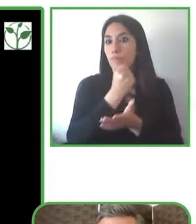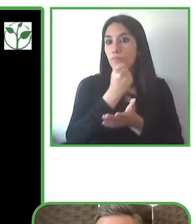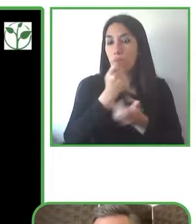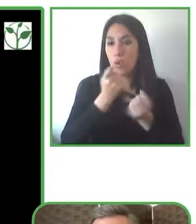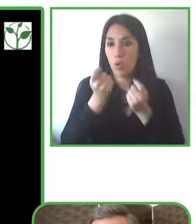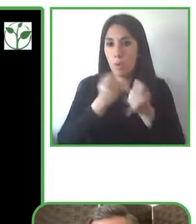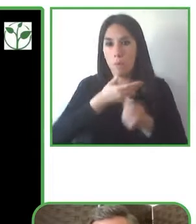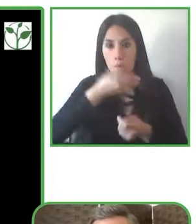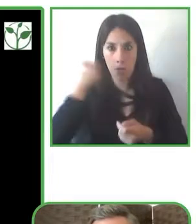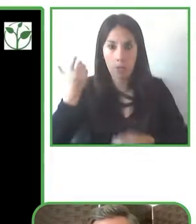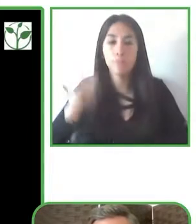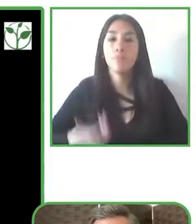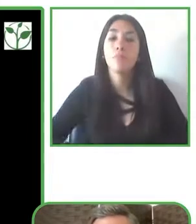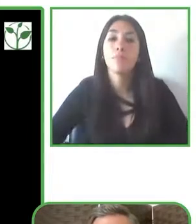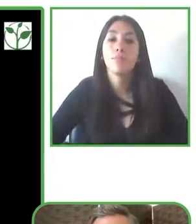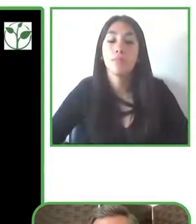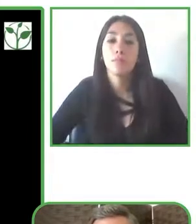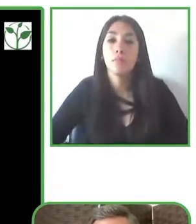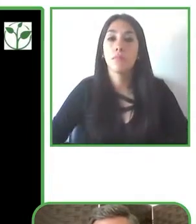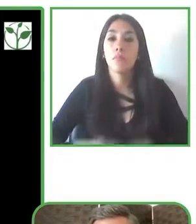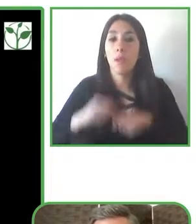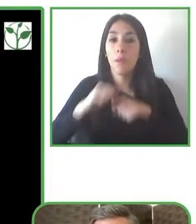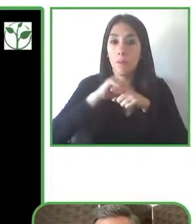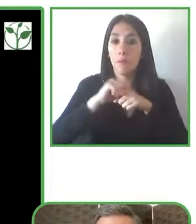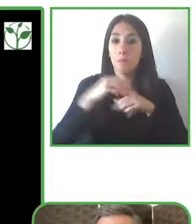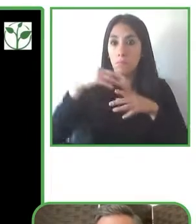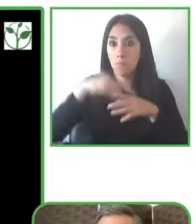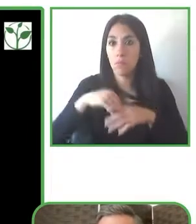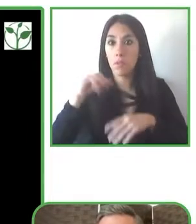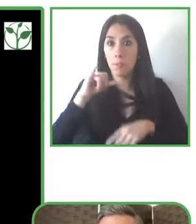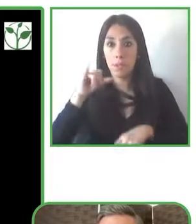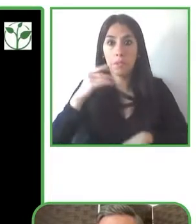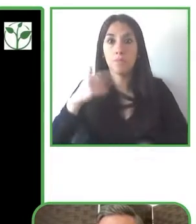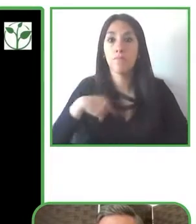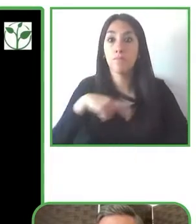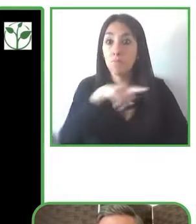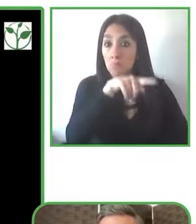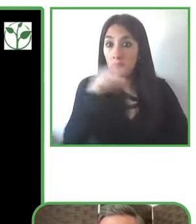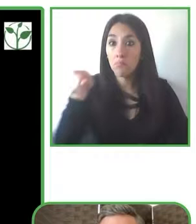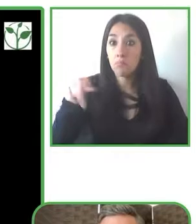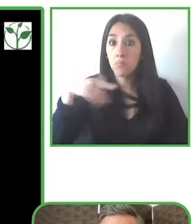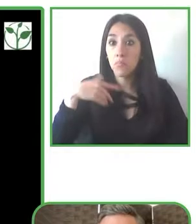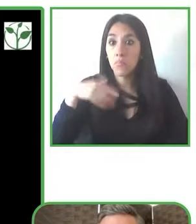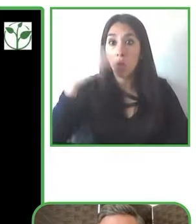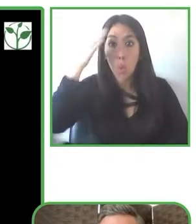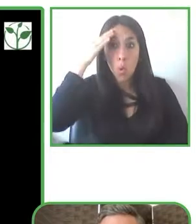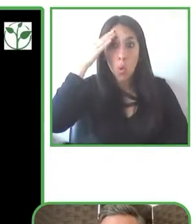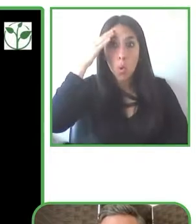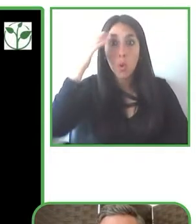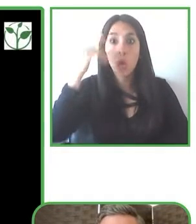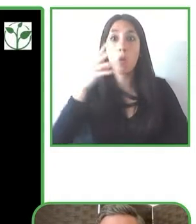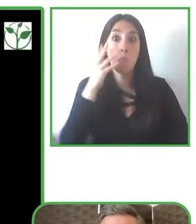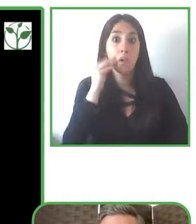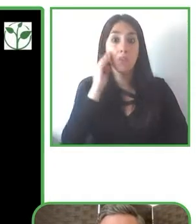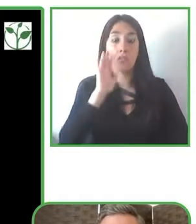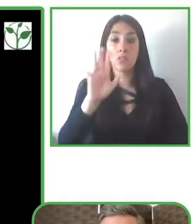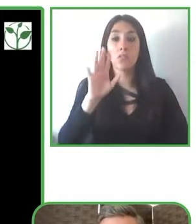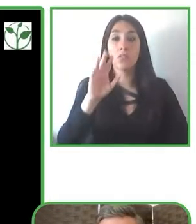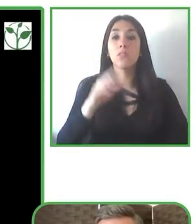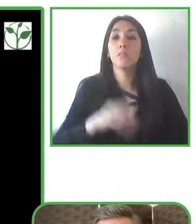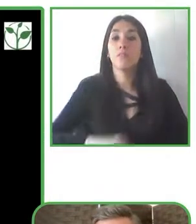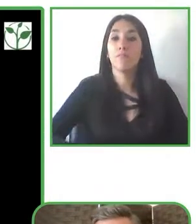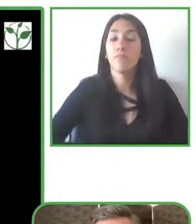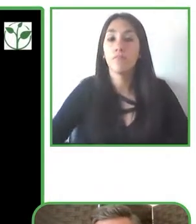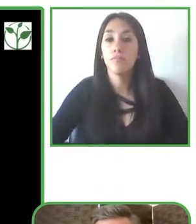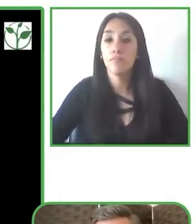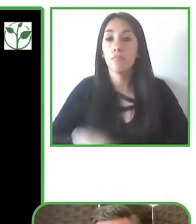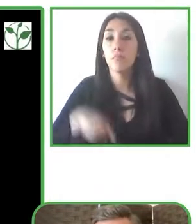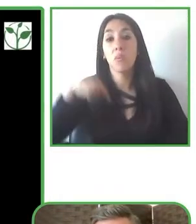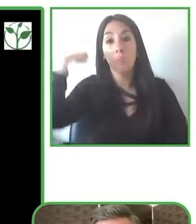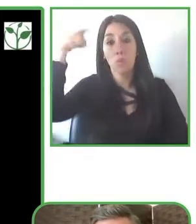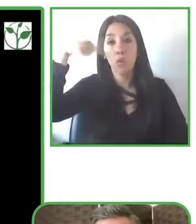And lastly, we have representation, so how does disability figure in all external representation